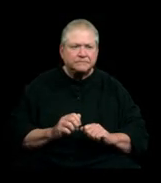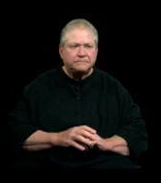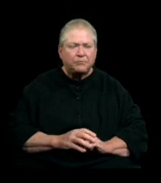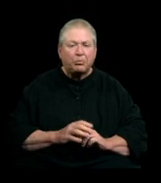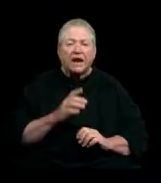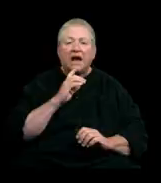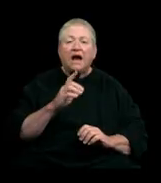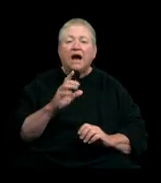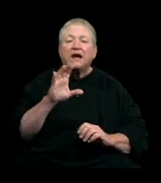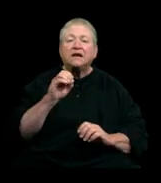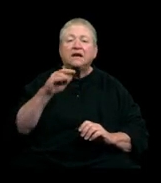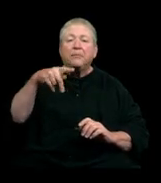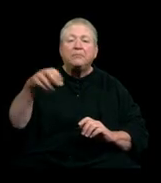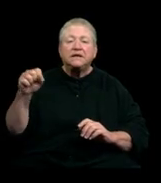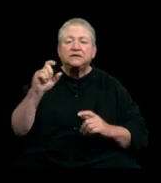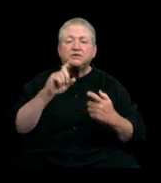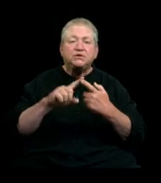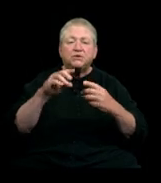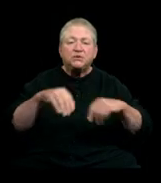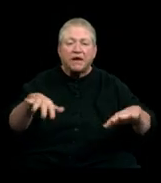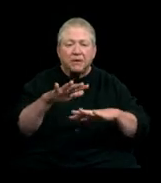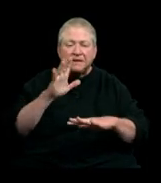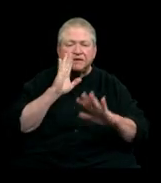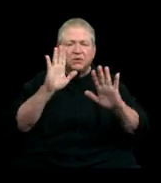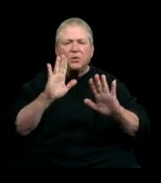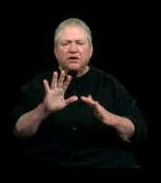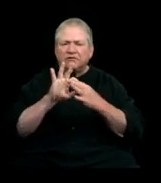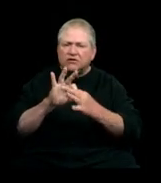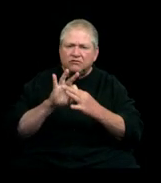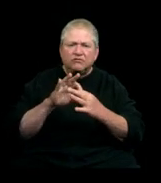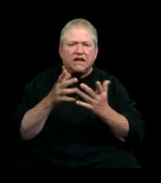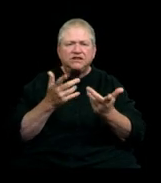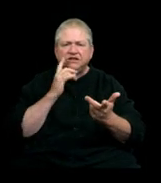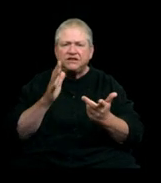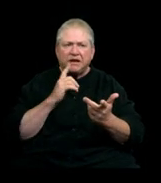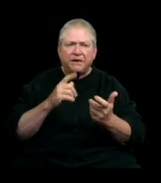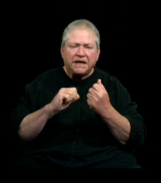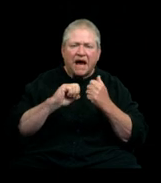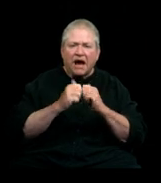Compass to Campus is a beautiful reciprocal relationship and it's really centered on how to support young students